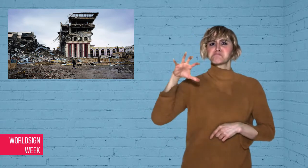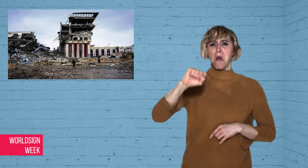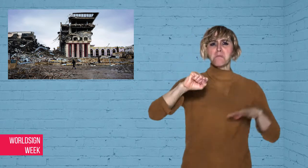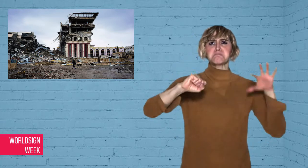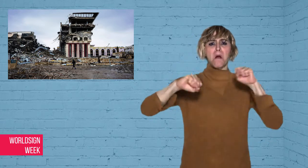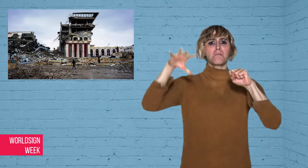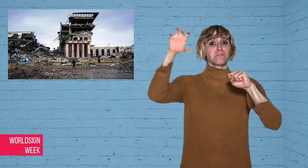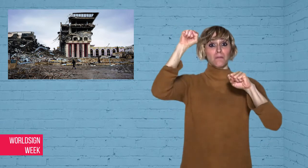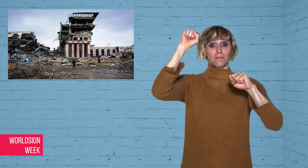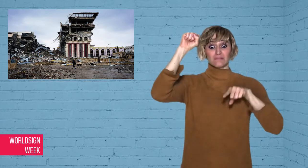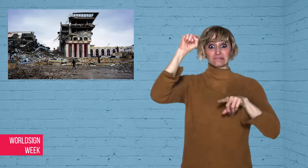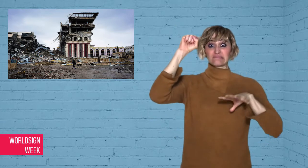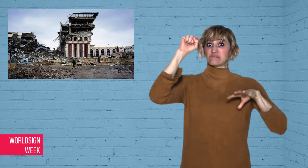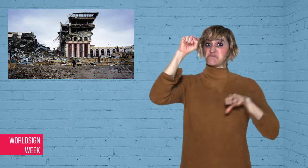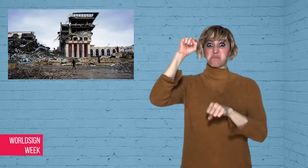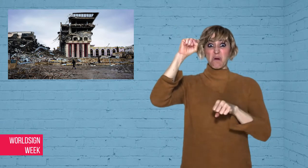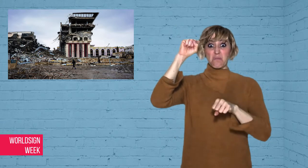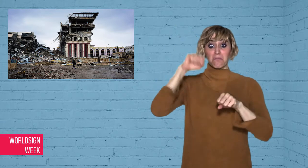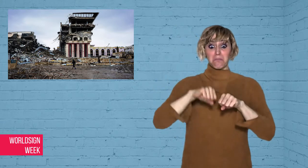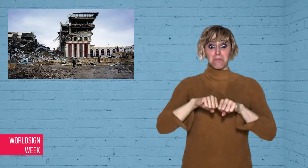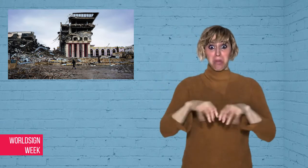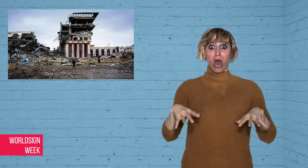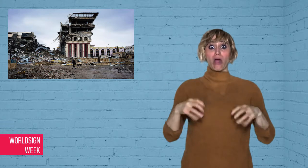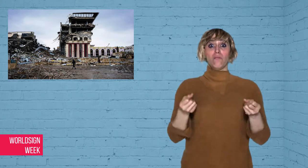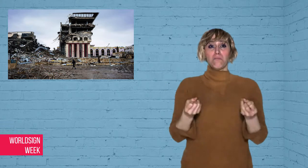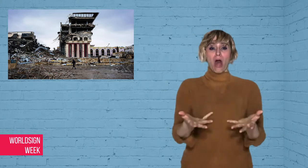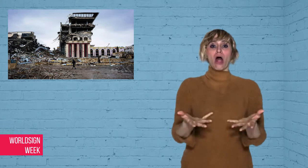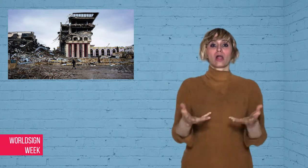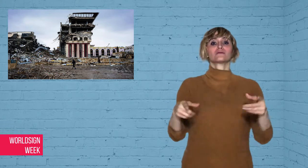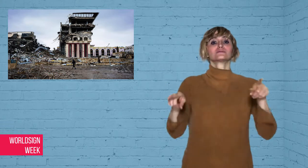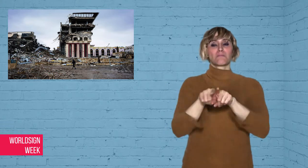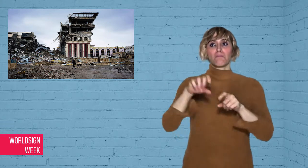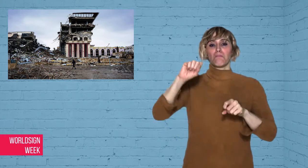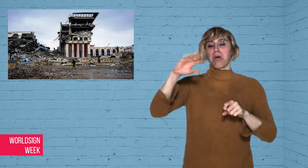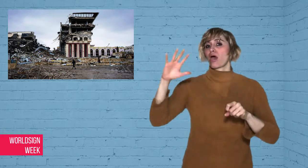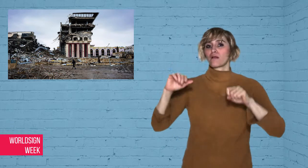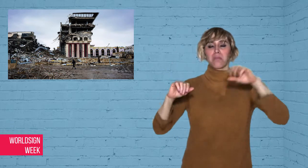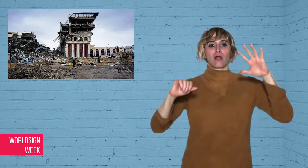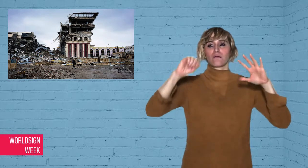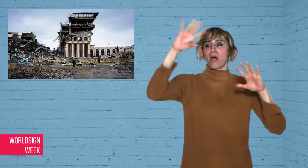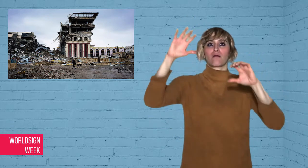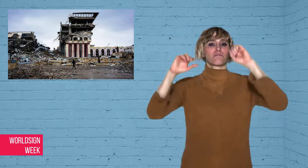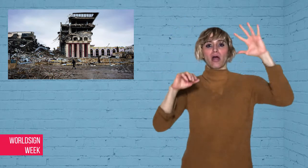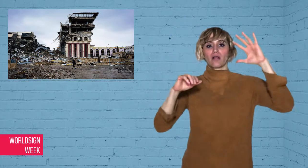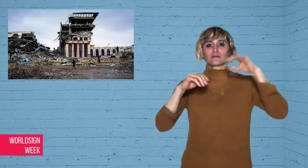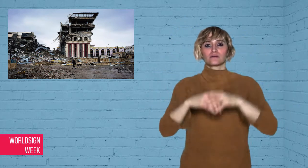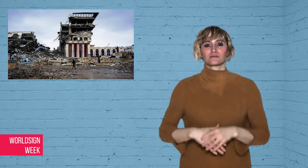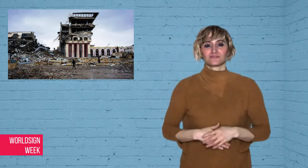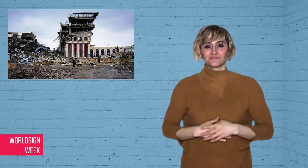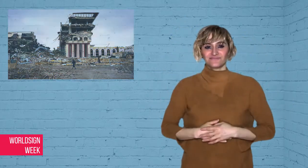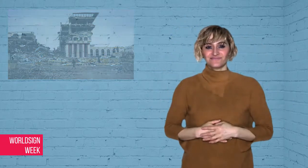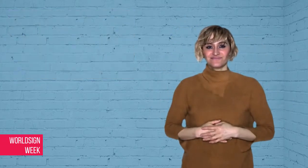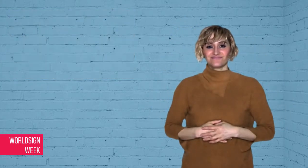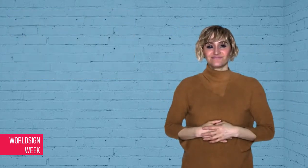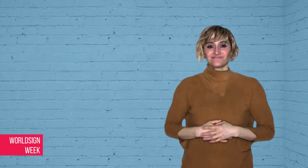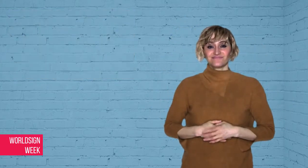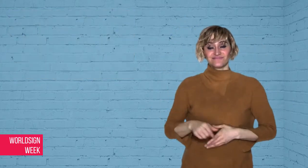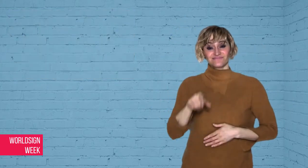their hold over large areas of Iraq.